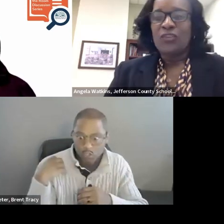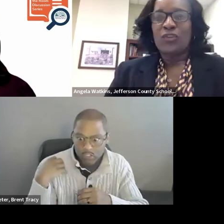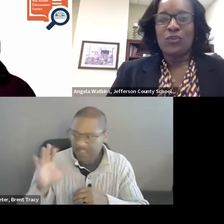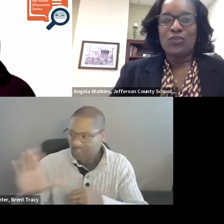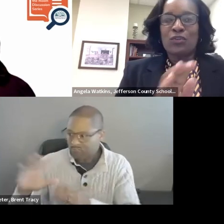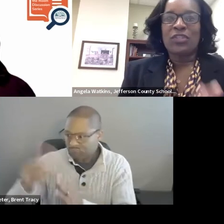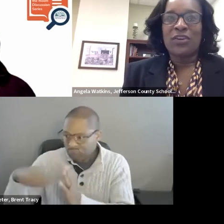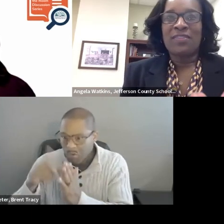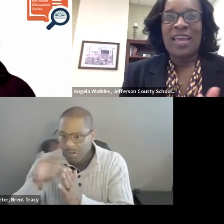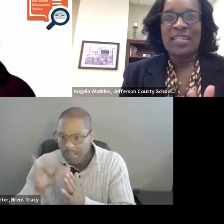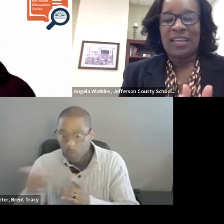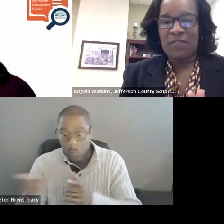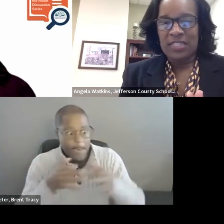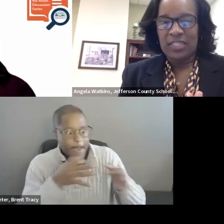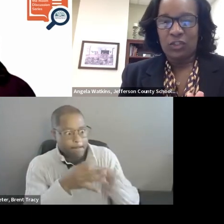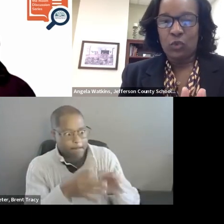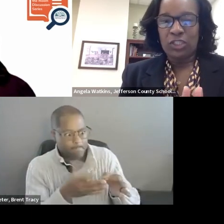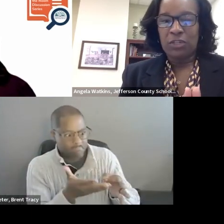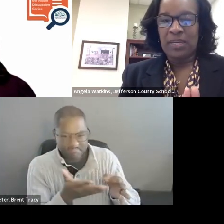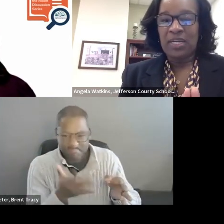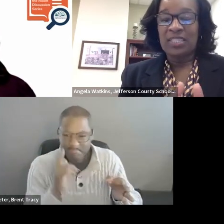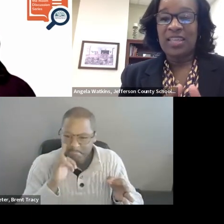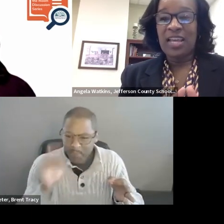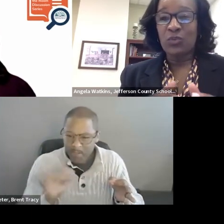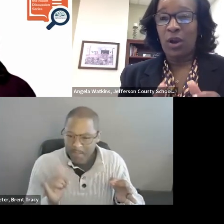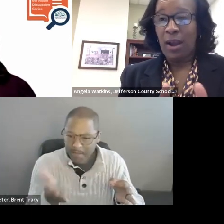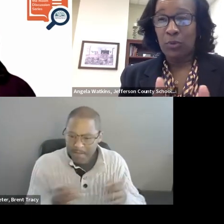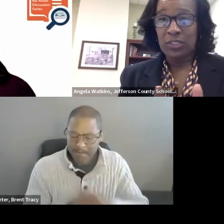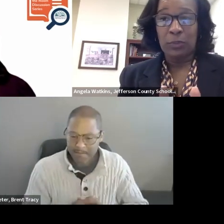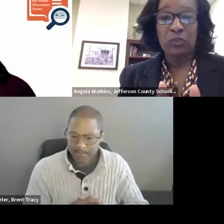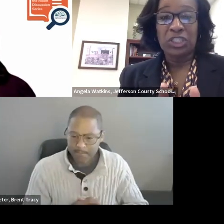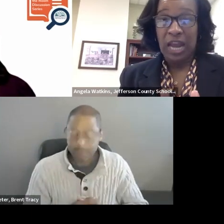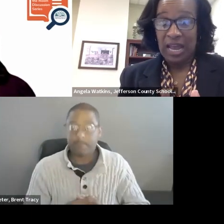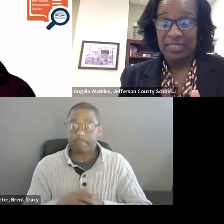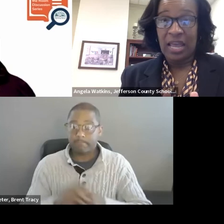ANGELA WATKINS, Ph.D.: That is a fantastic question, Sarah. That is where our principles shine.